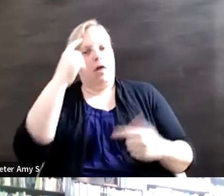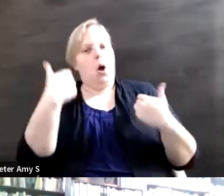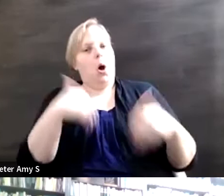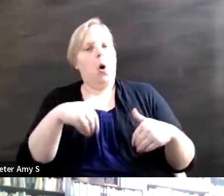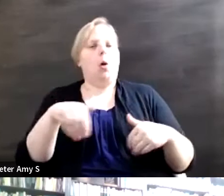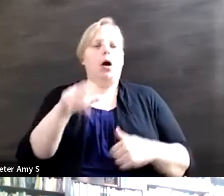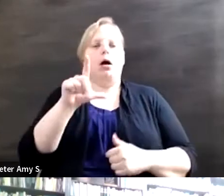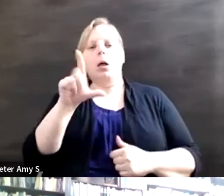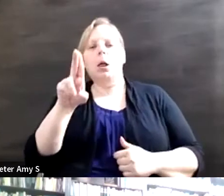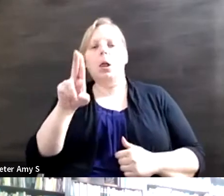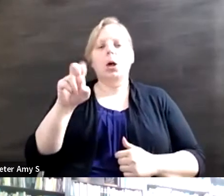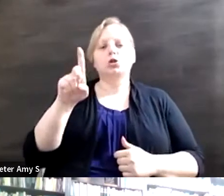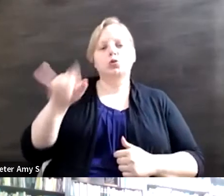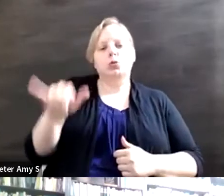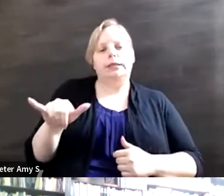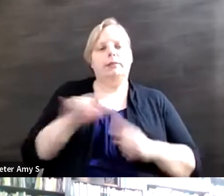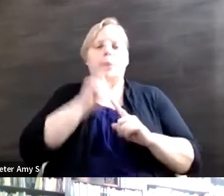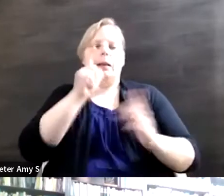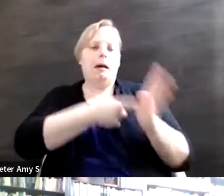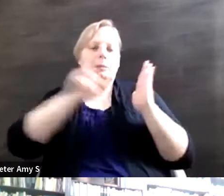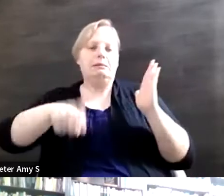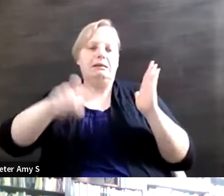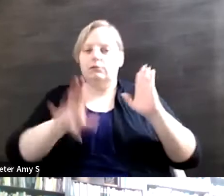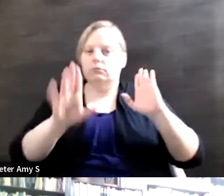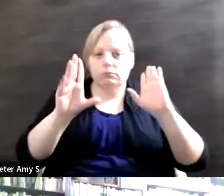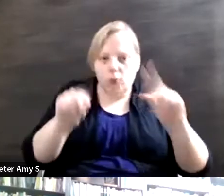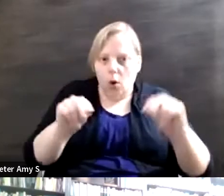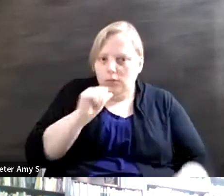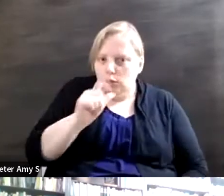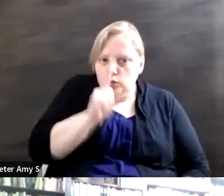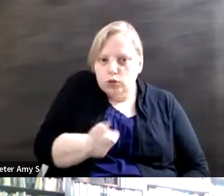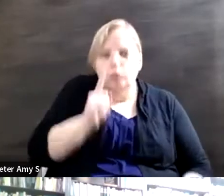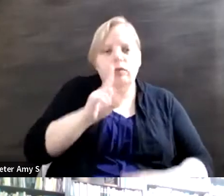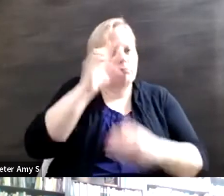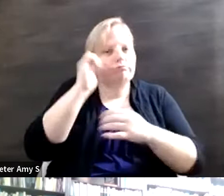and and they're not luxuries--they're an everyday part of the experience that is being a human being